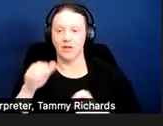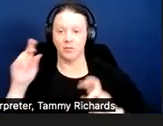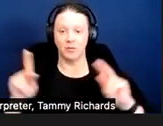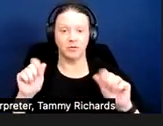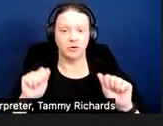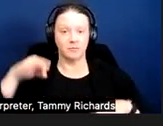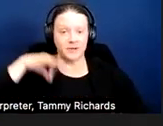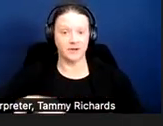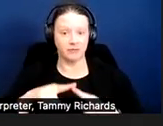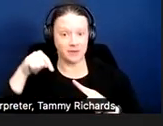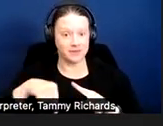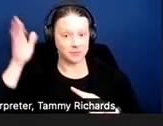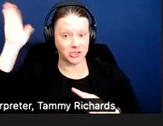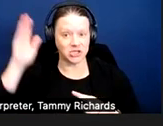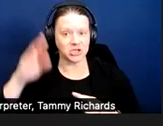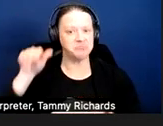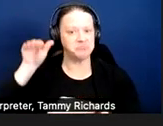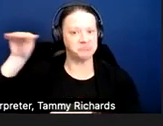from the presentation, please let them know.